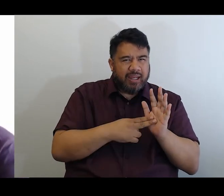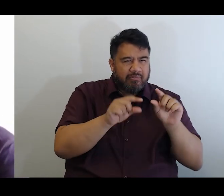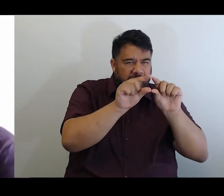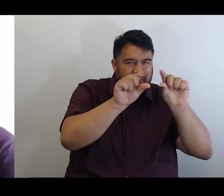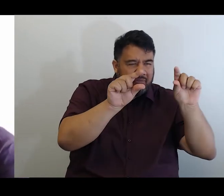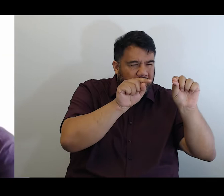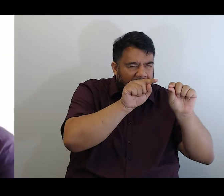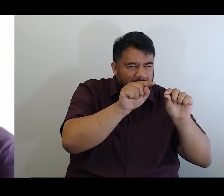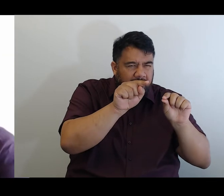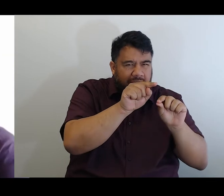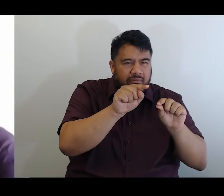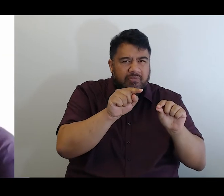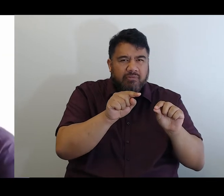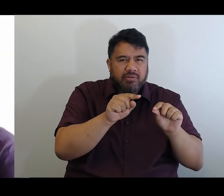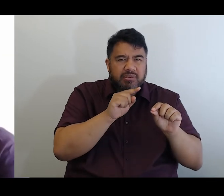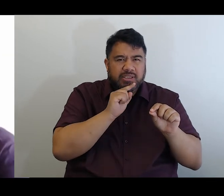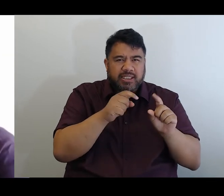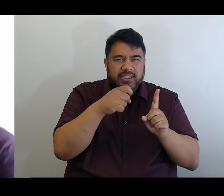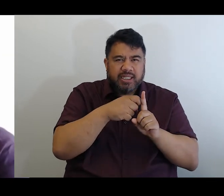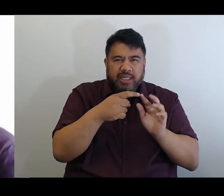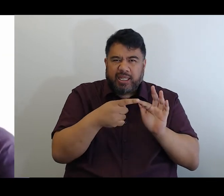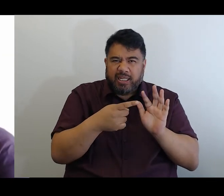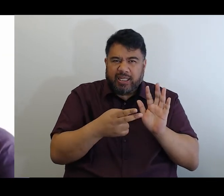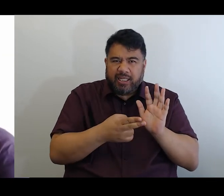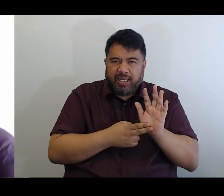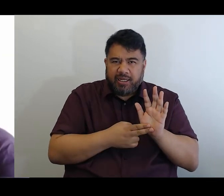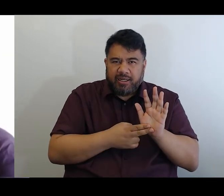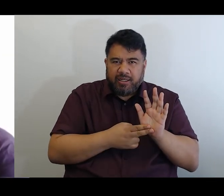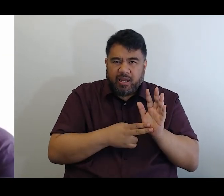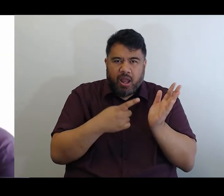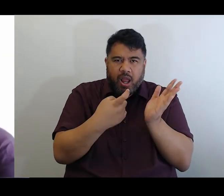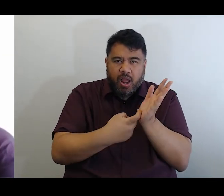Just showing on the screen Ken RICM